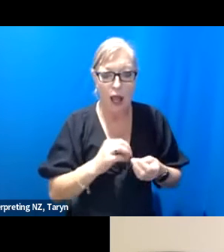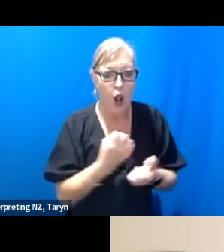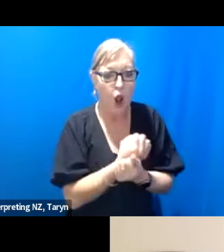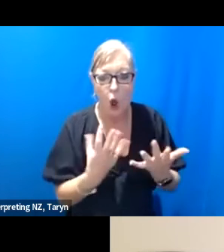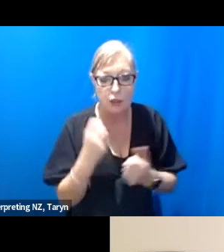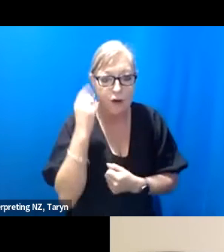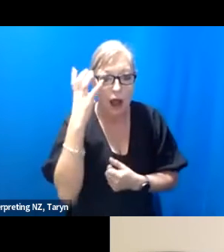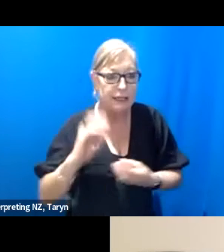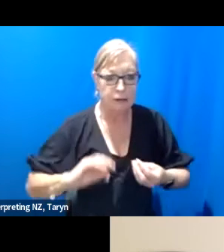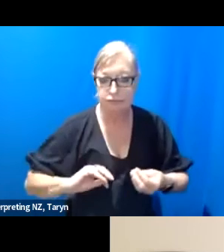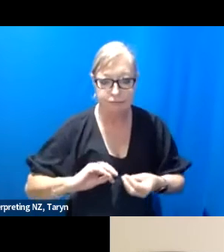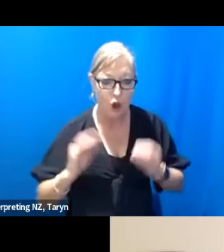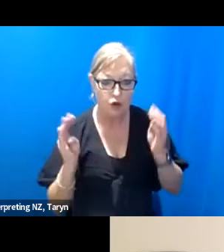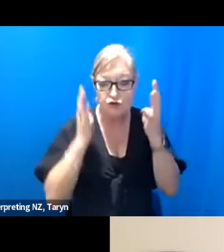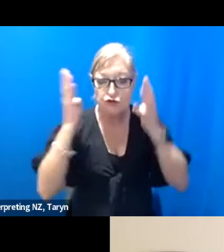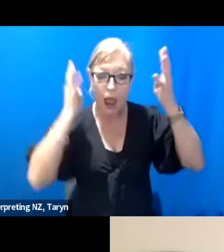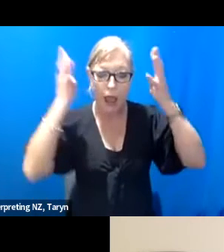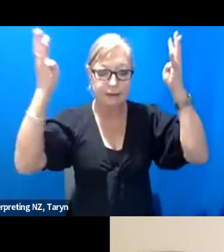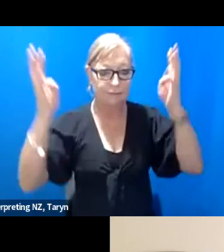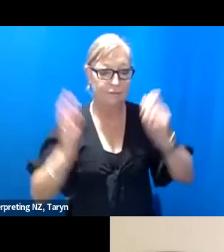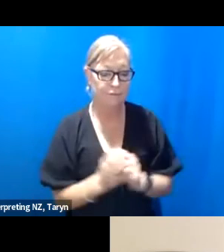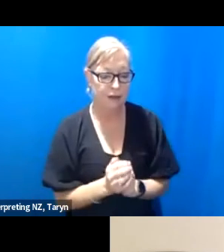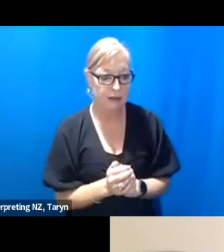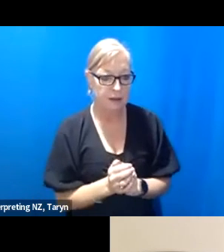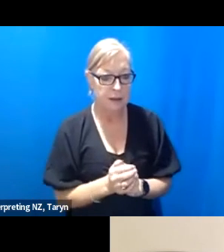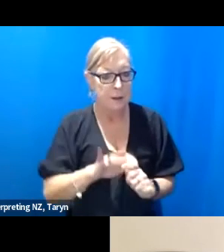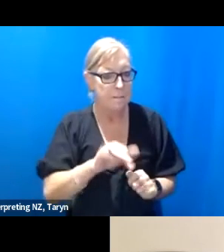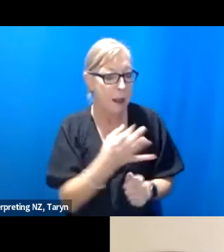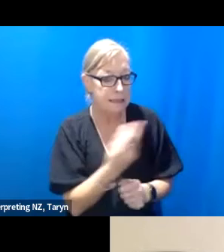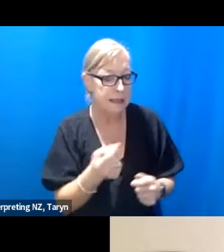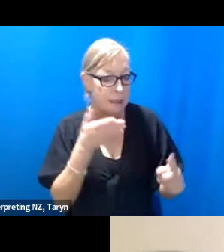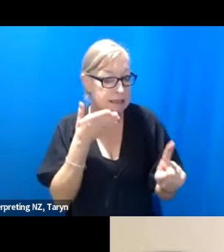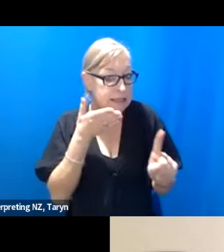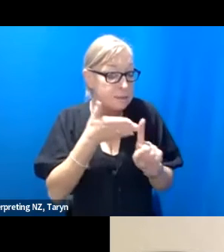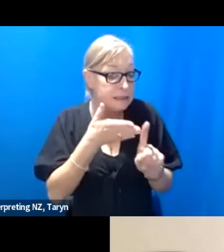in particular that you felt that you've been exploring together?